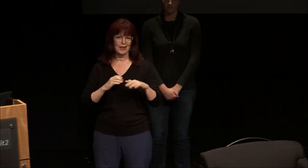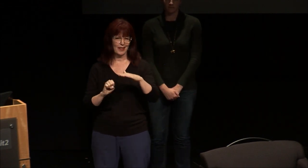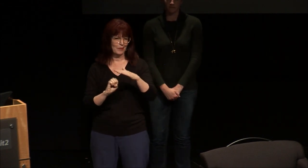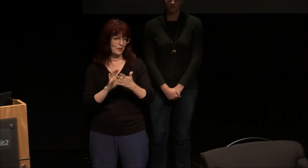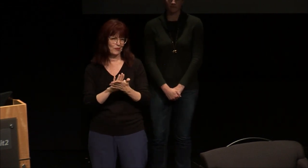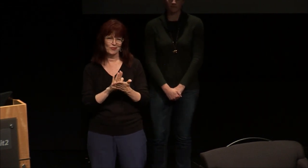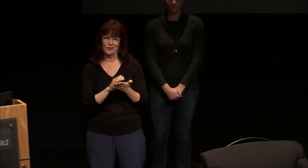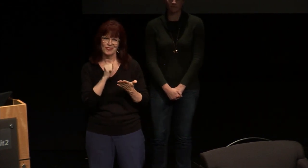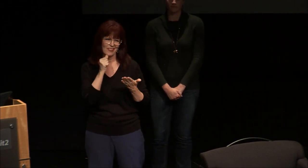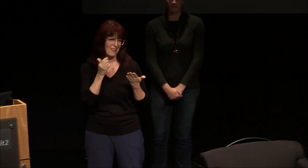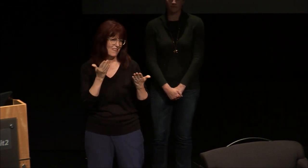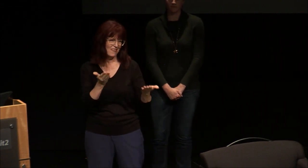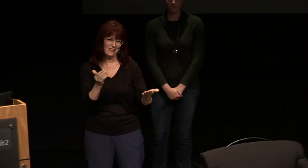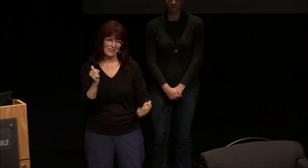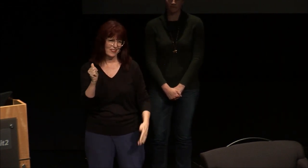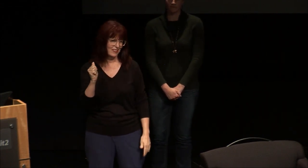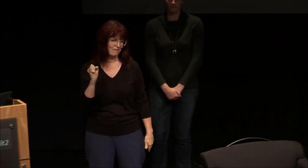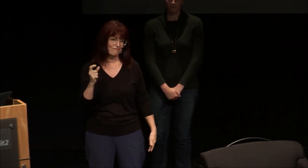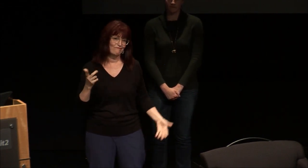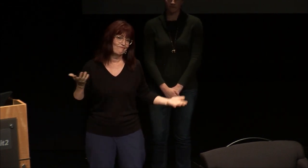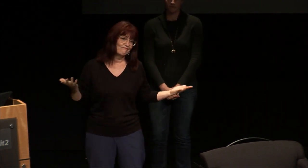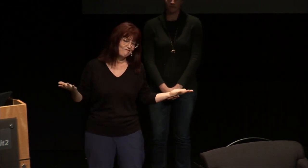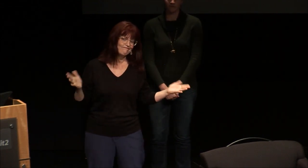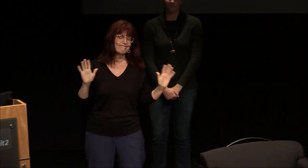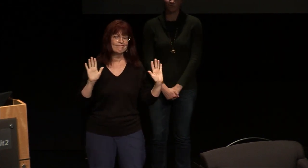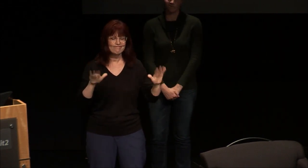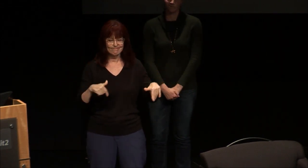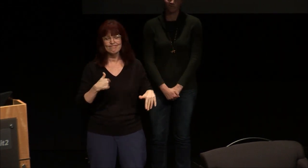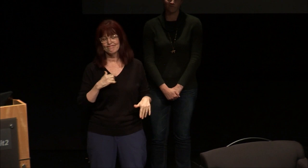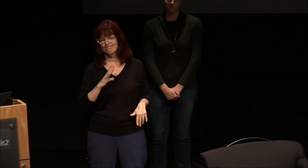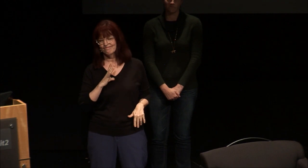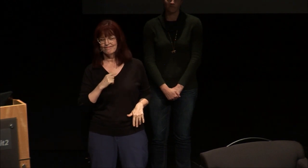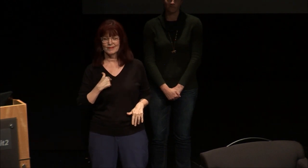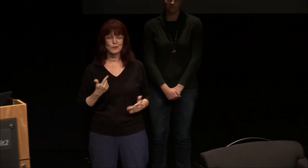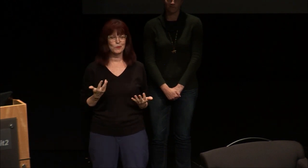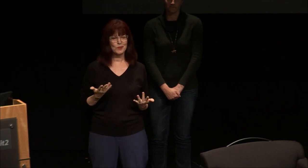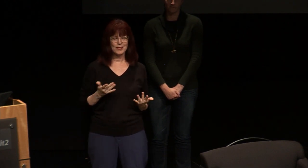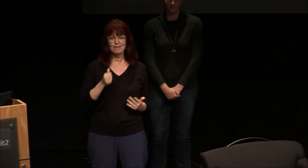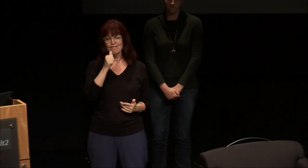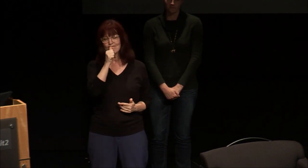but I was in elementary school and they didn't offer ASL so I thought okay I'll